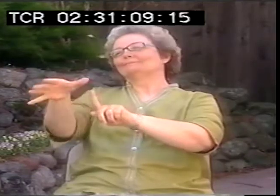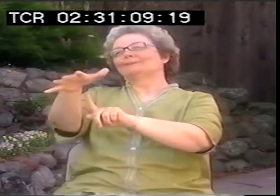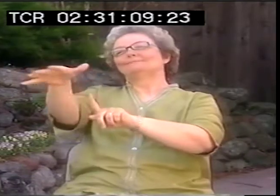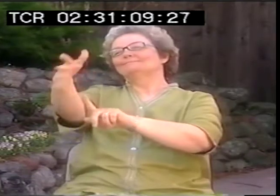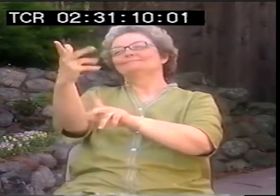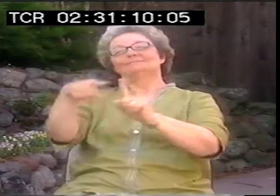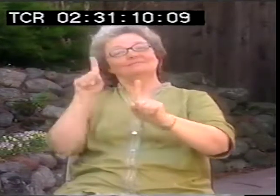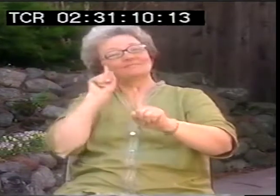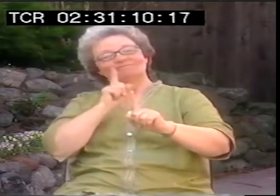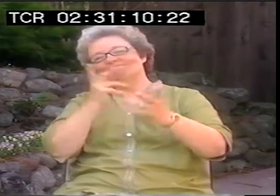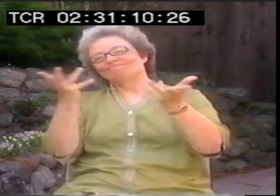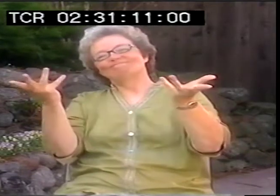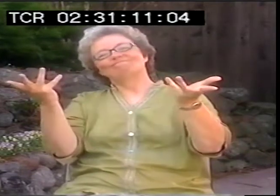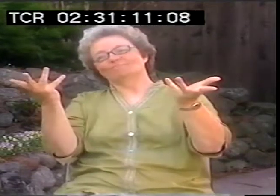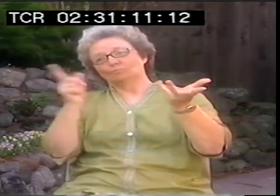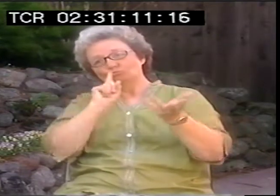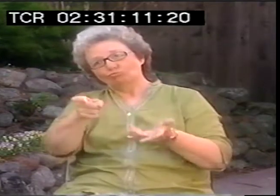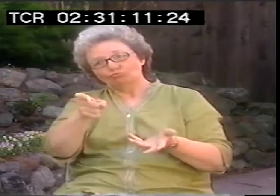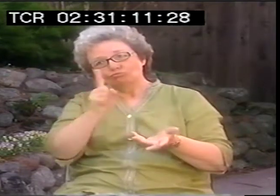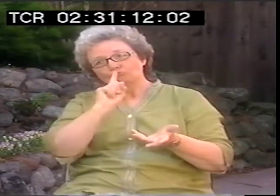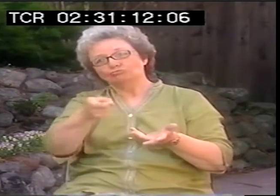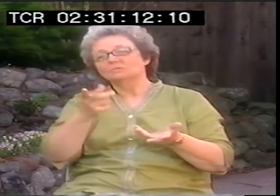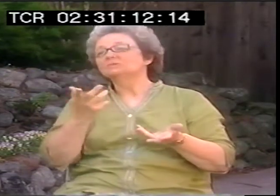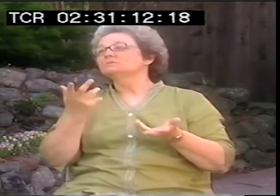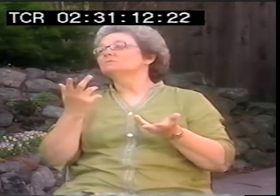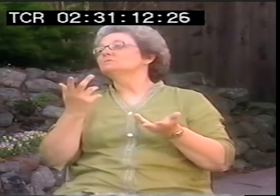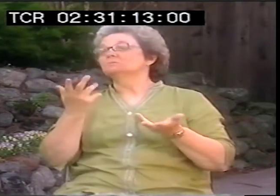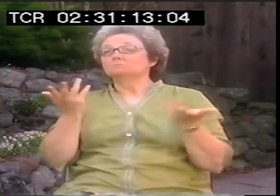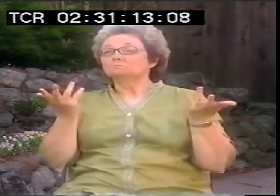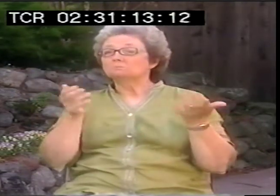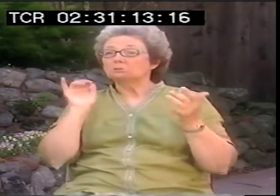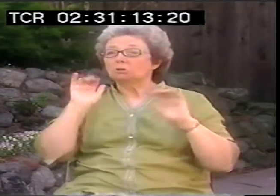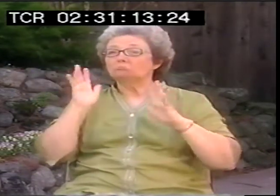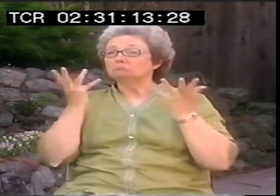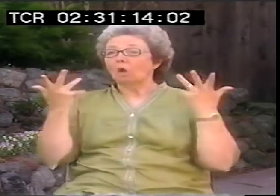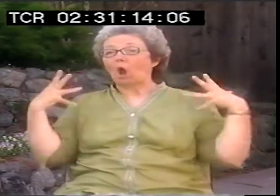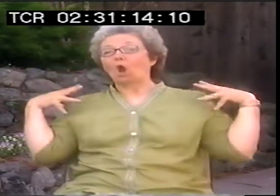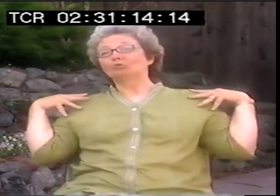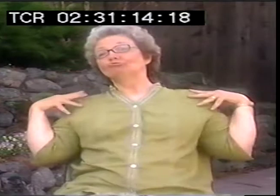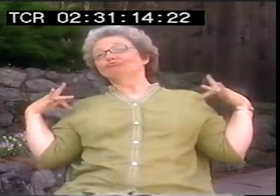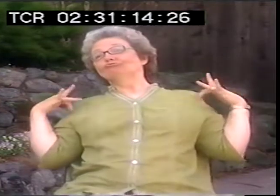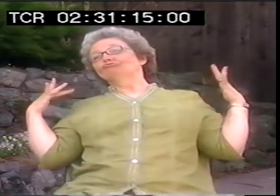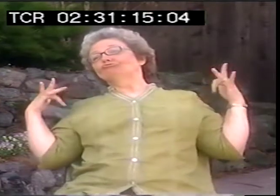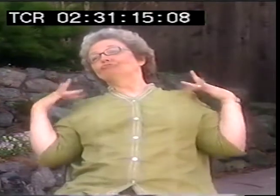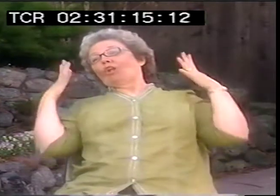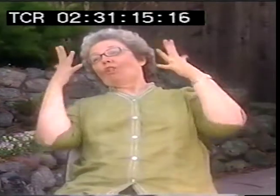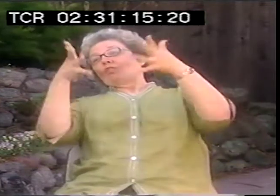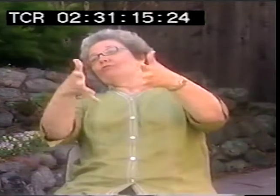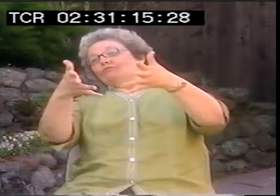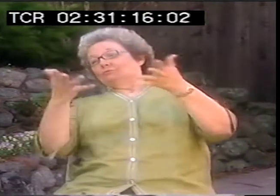Deaf people will sometimes issue their sign language or their deafness, just feel like that's not my problem.